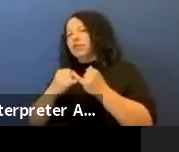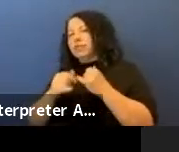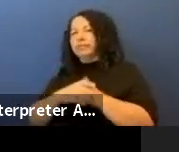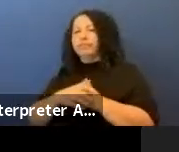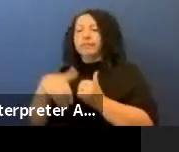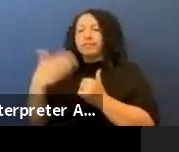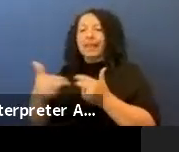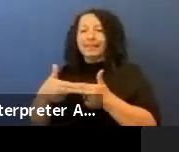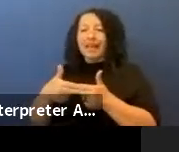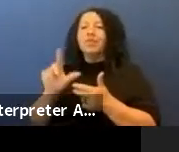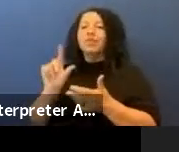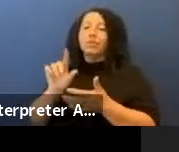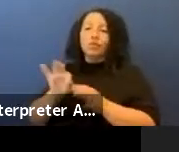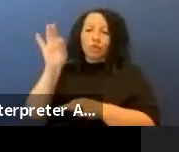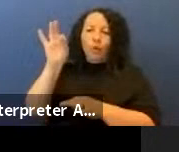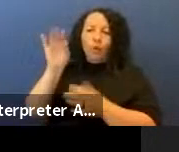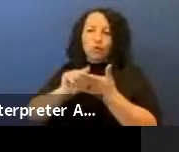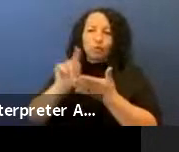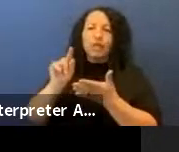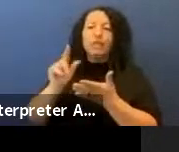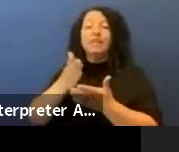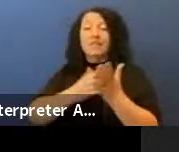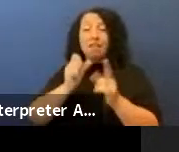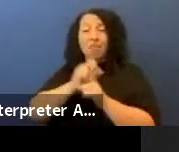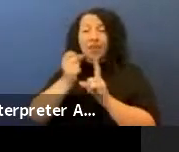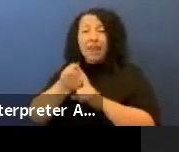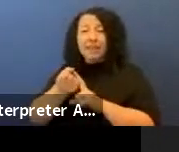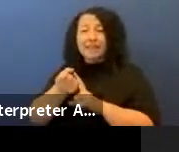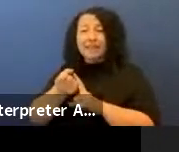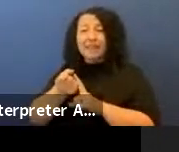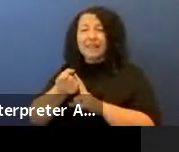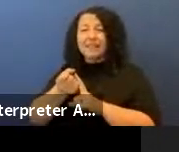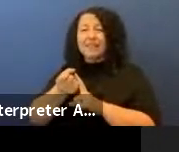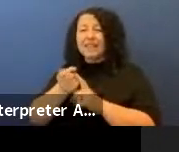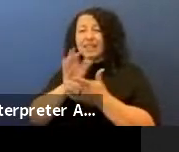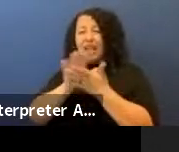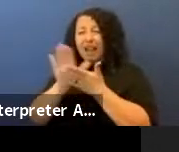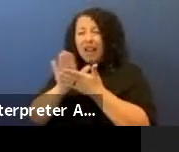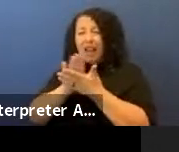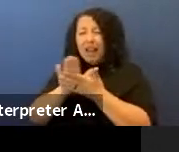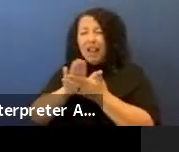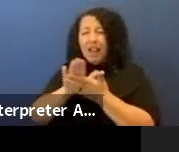And those are the ghost prints in some cases they're kind of buffed out from the second pool there's not enough ink